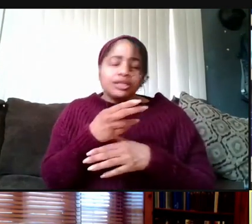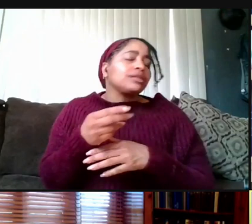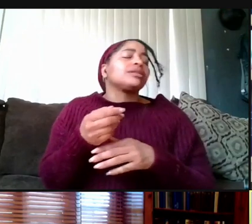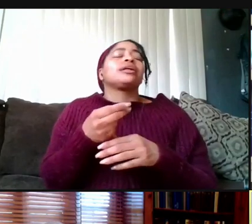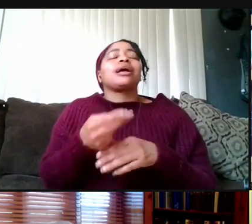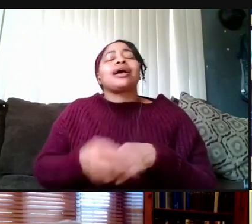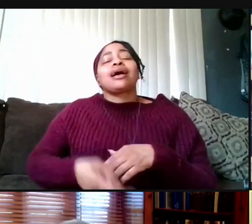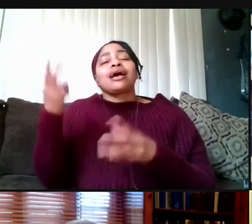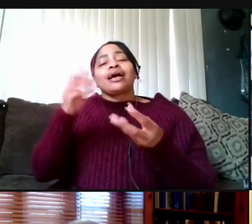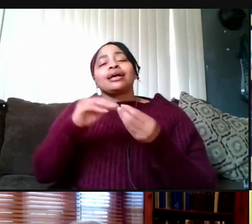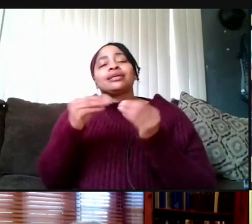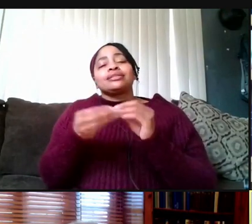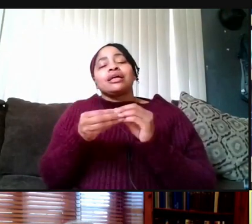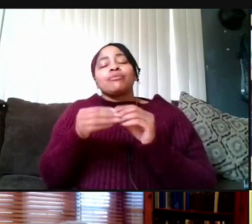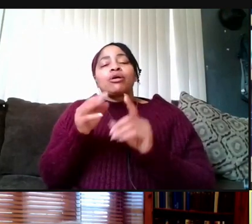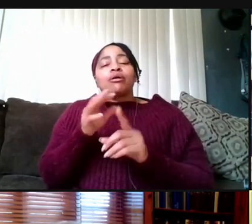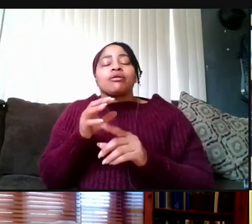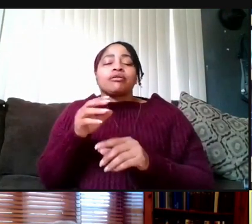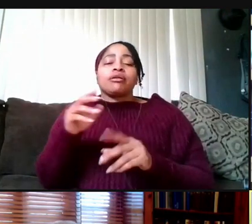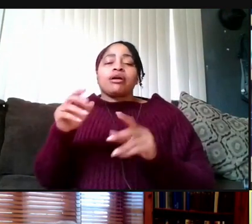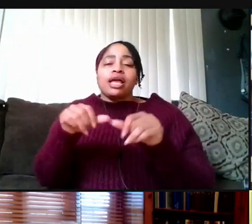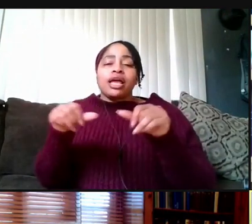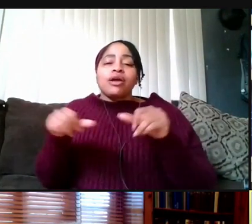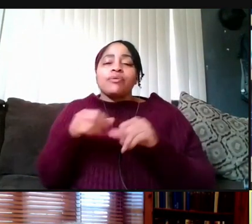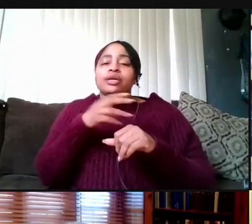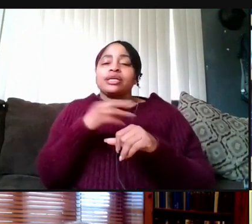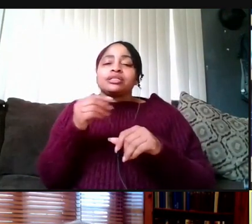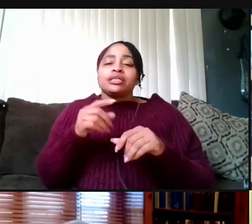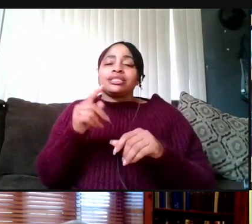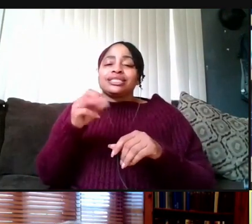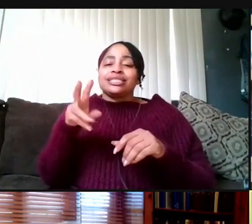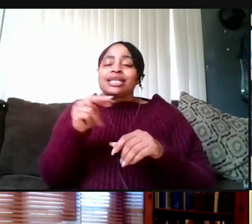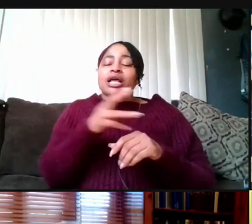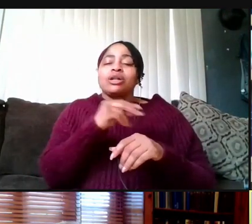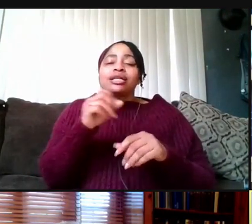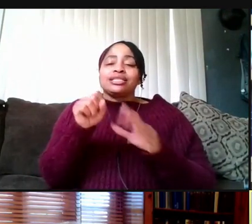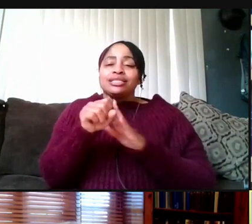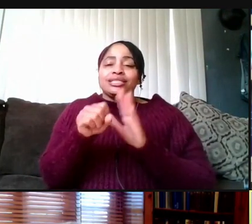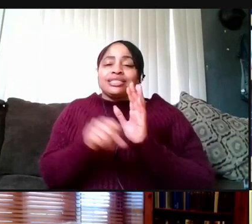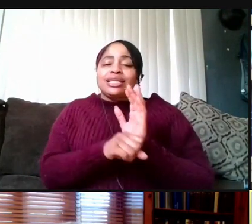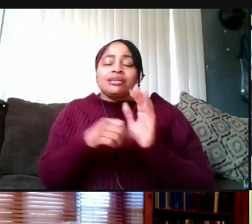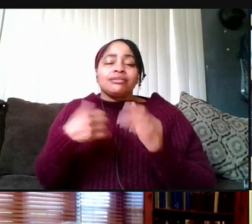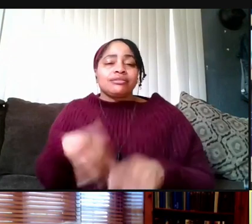populated areas and rural towns, the state's working really hard to try to make sure that new shipments that come in,